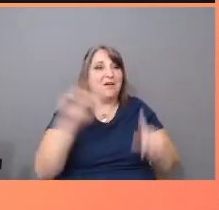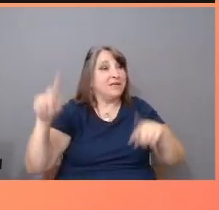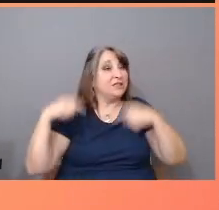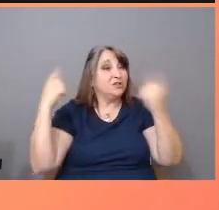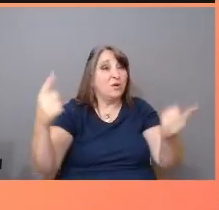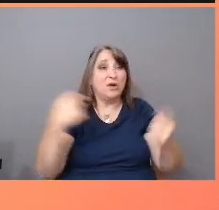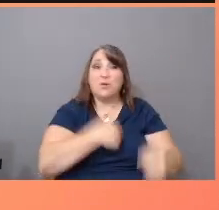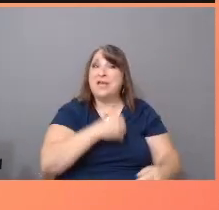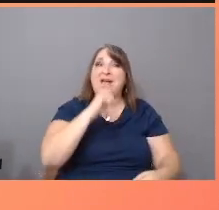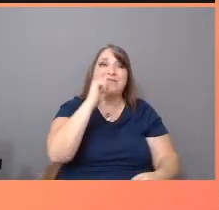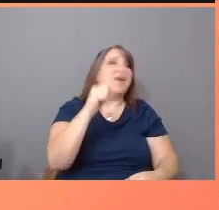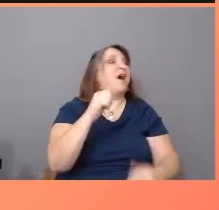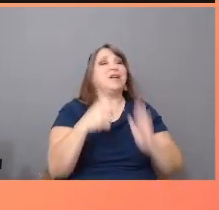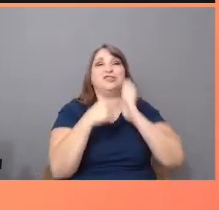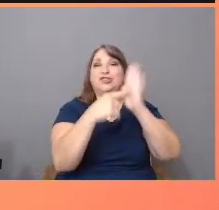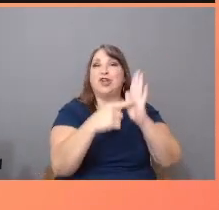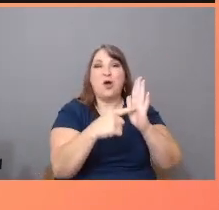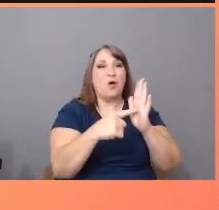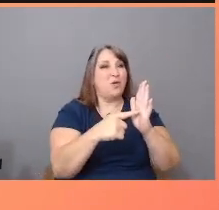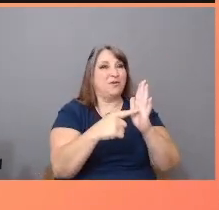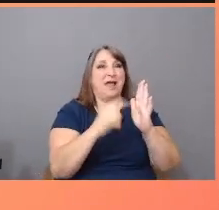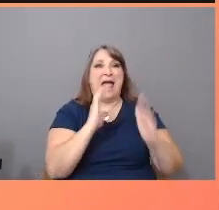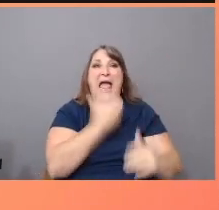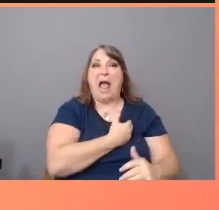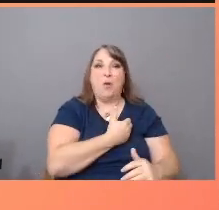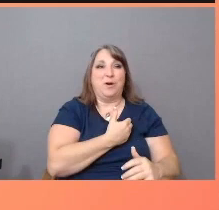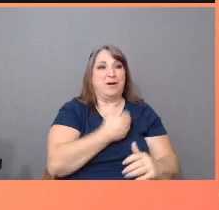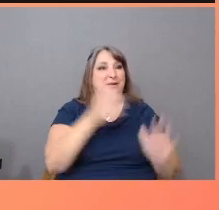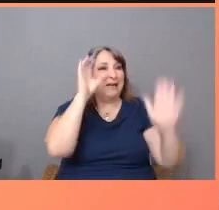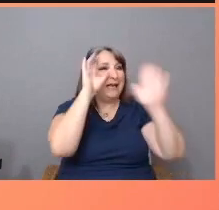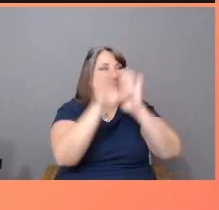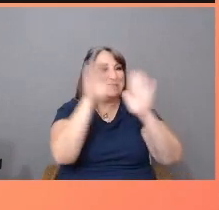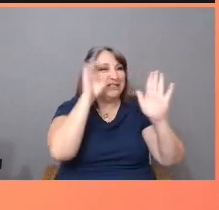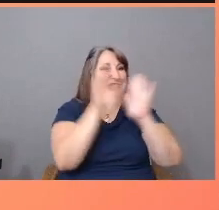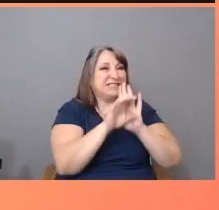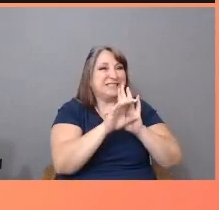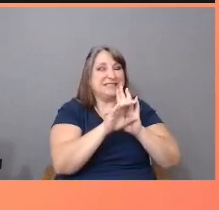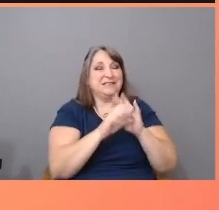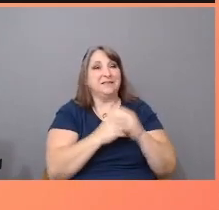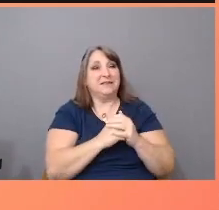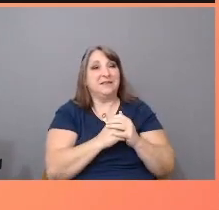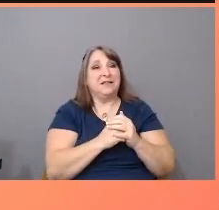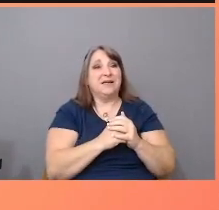of our own images. Latinx make up less than 2% of most of the Academy of Motion